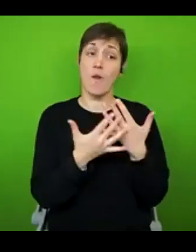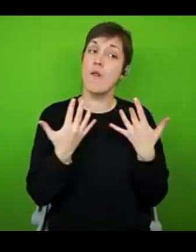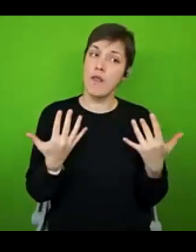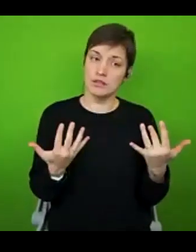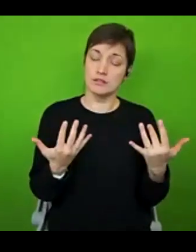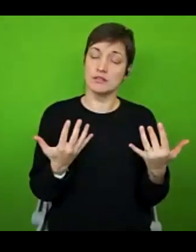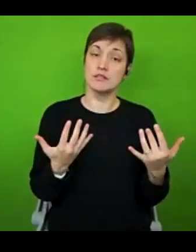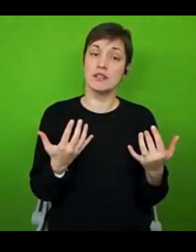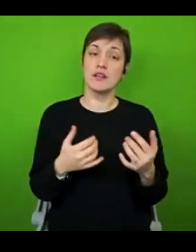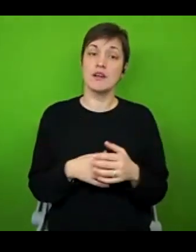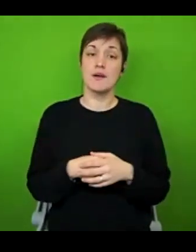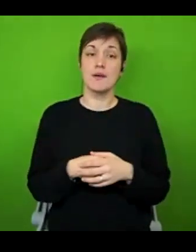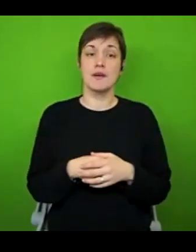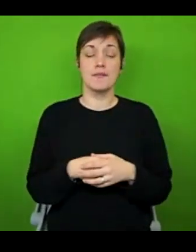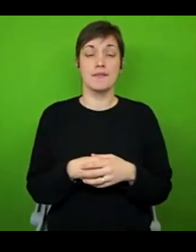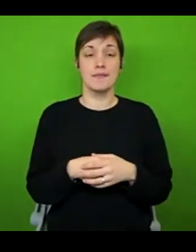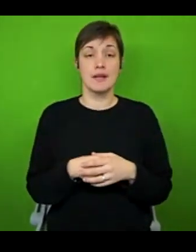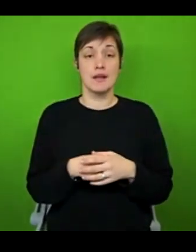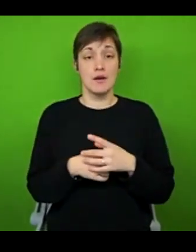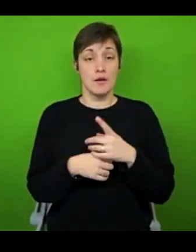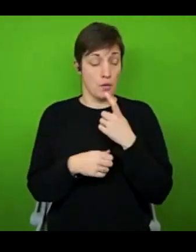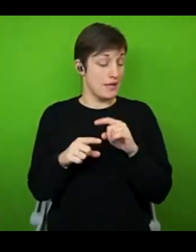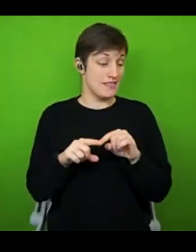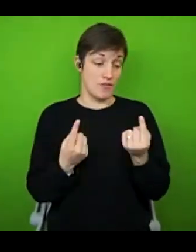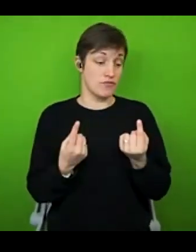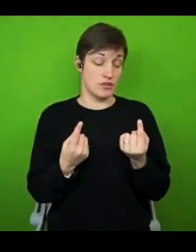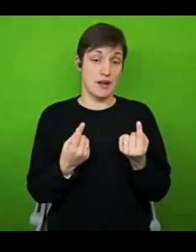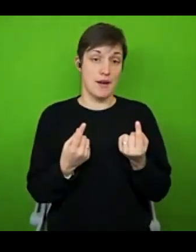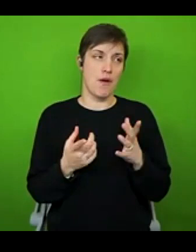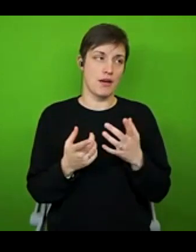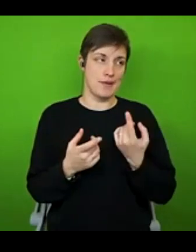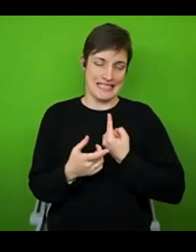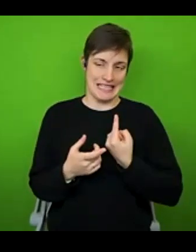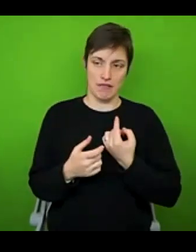different thing in its own right. But I will say this is shameless self promotion. But on my blog, and on my YouTube